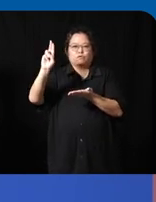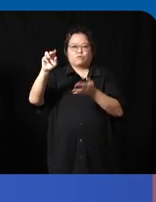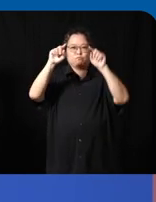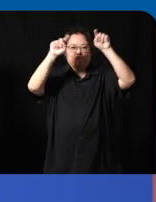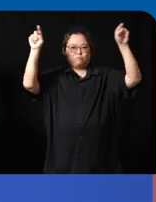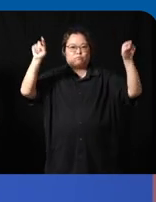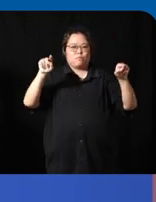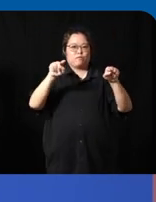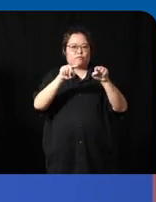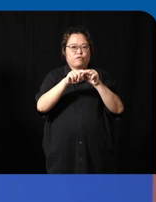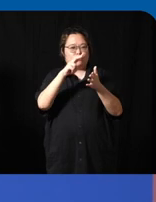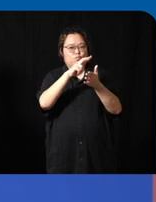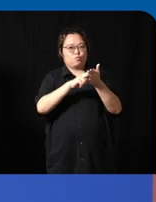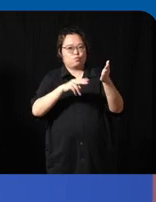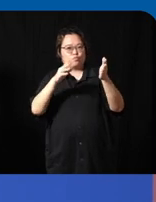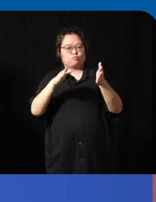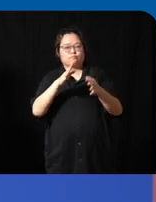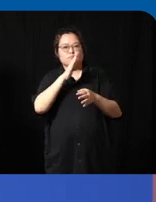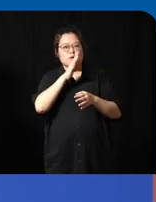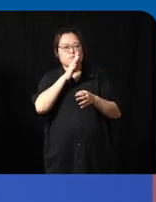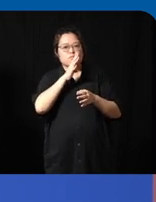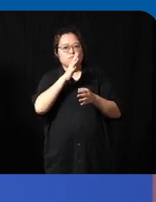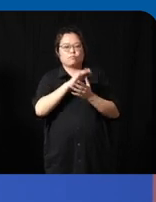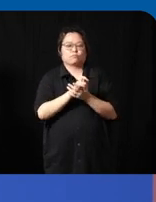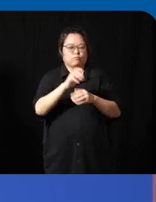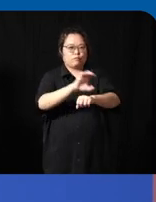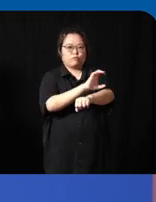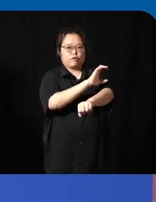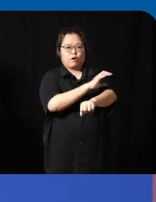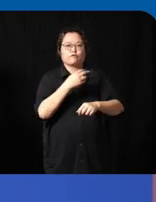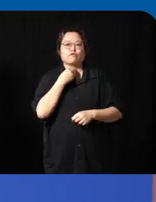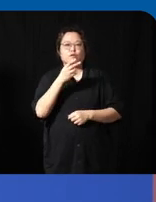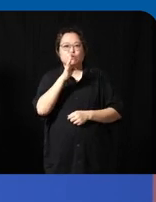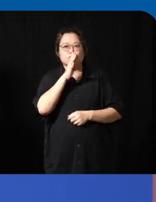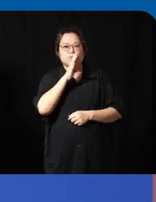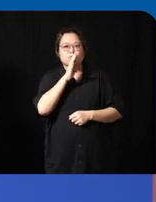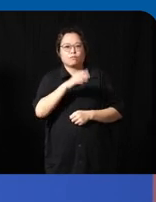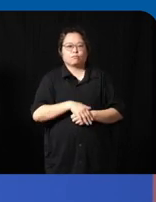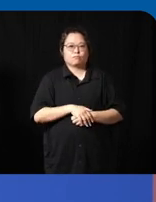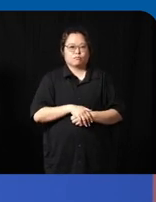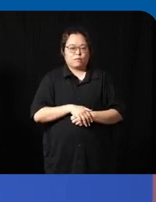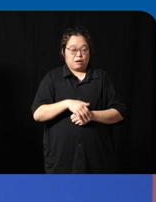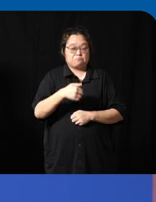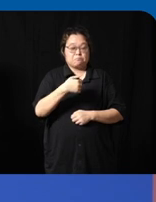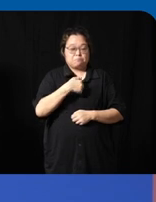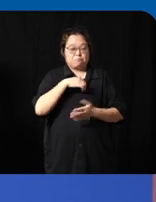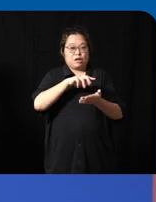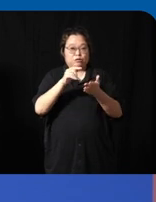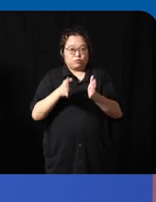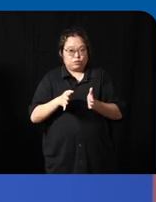uh to teach uh I'm able to grade my students assignments because uh they submit it in a way